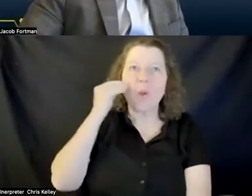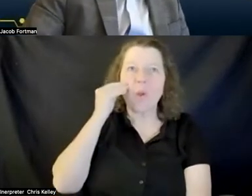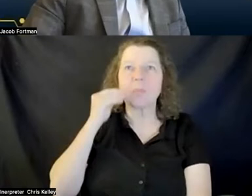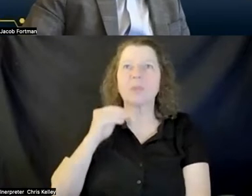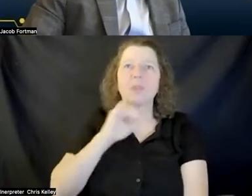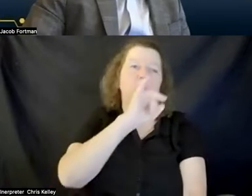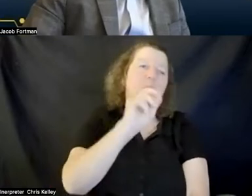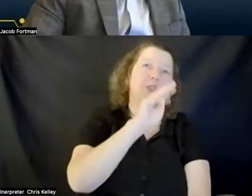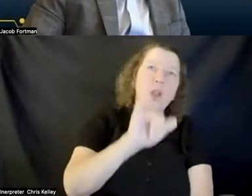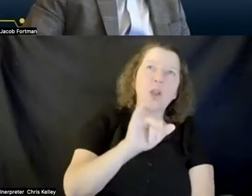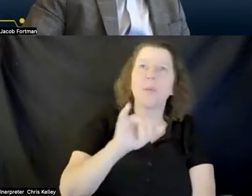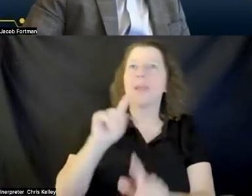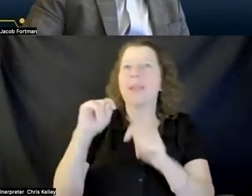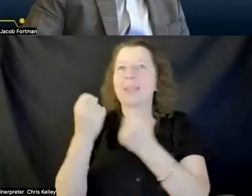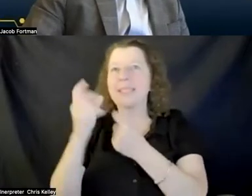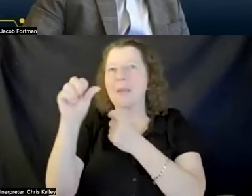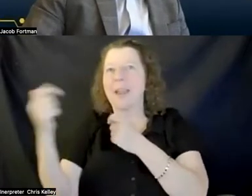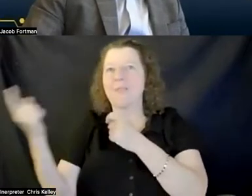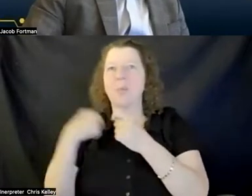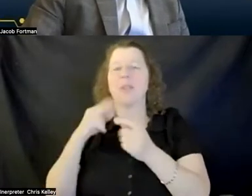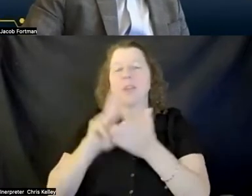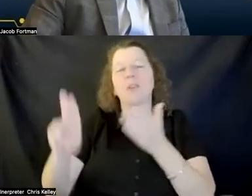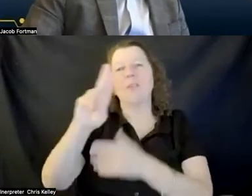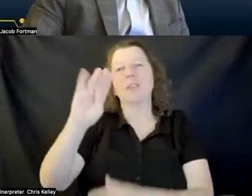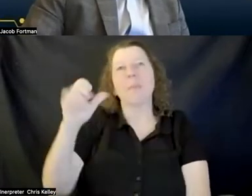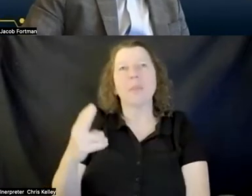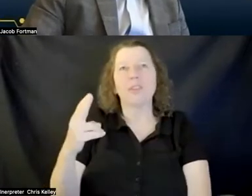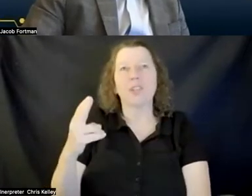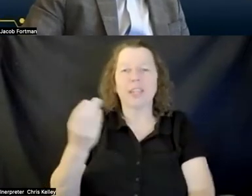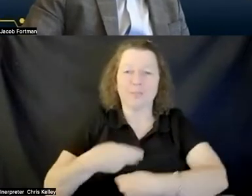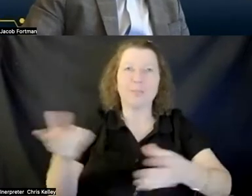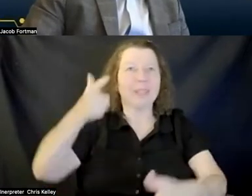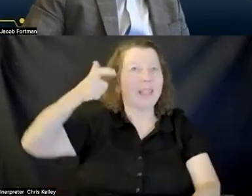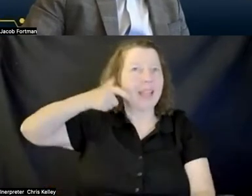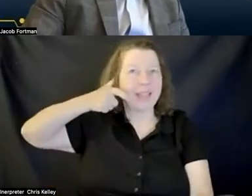michigan we were able to provide headsets through the university library so even just being able